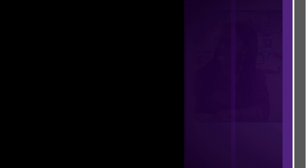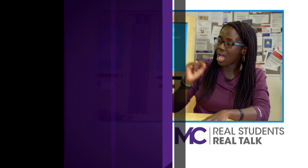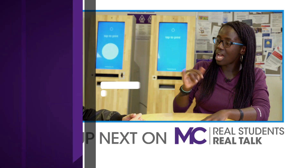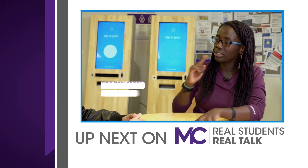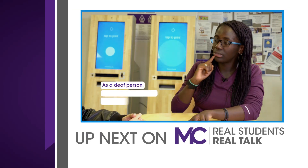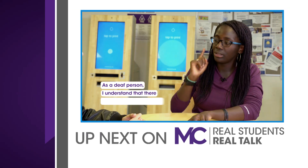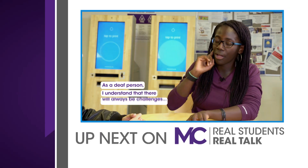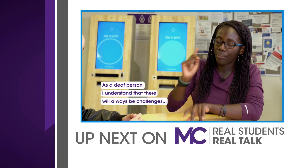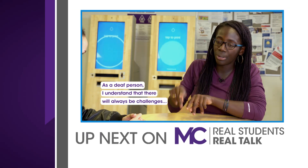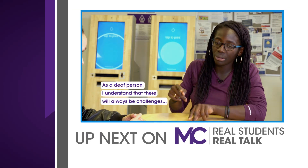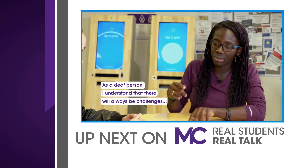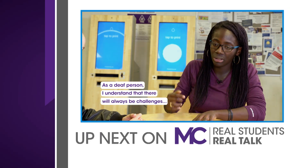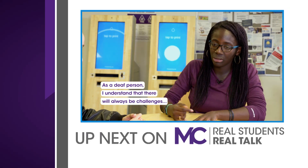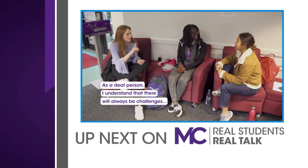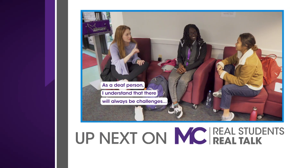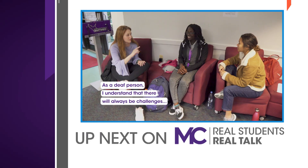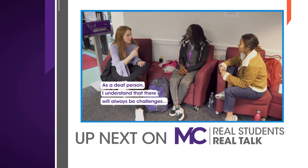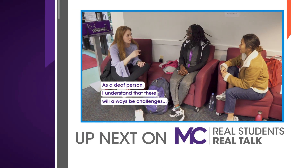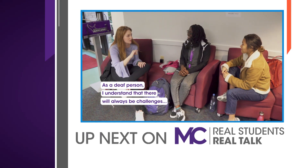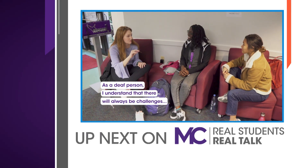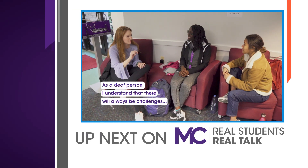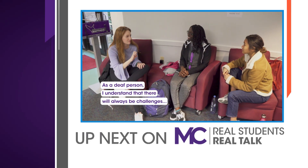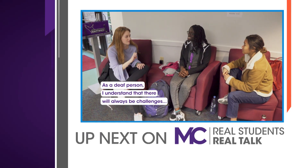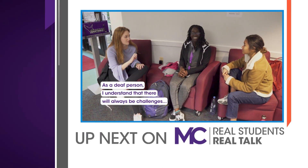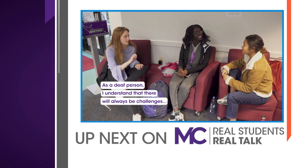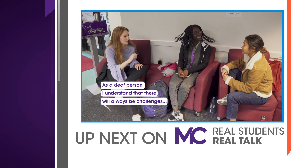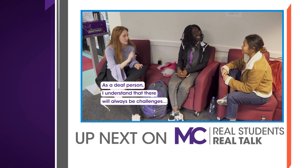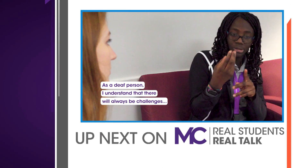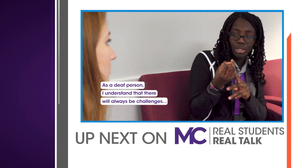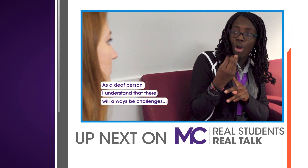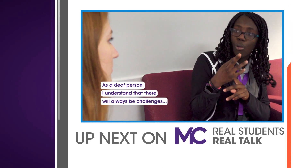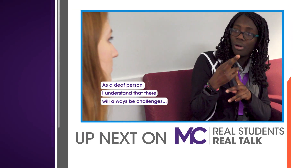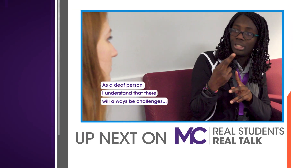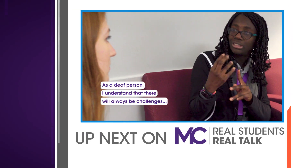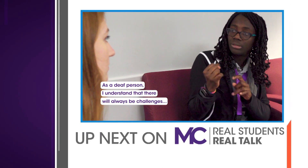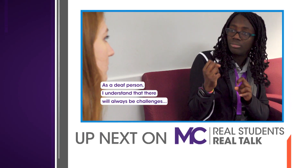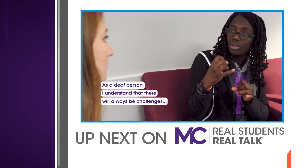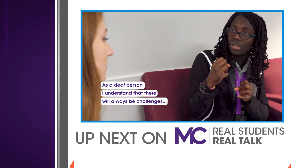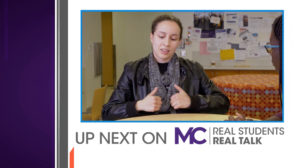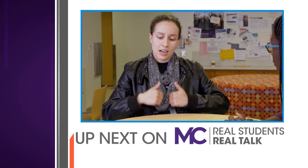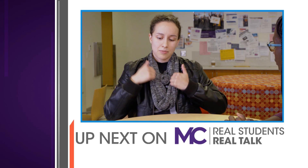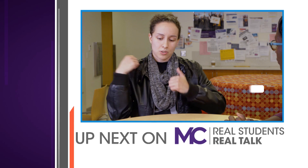As a deaf person I understand that there will always be challenges life will